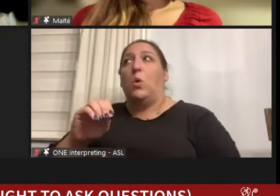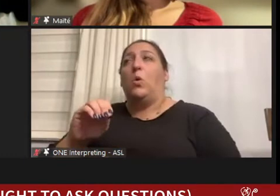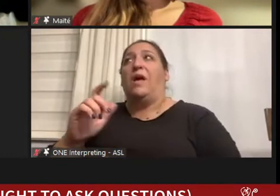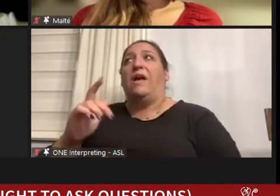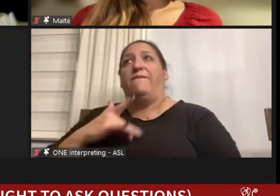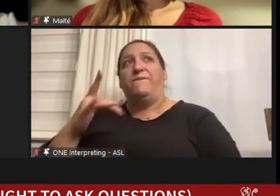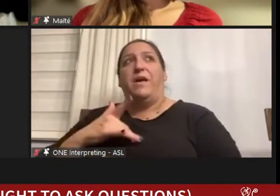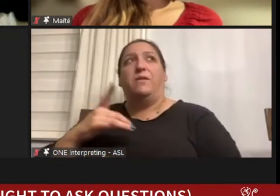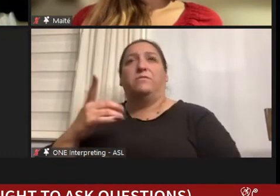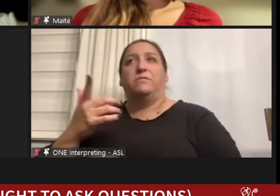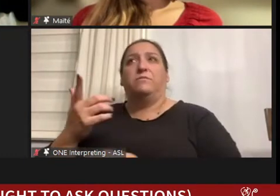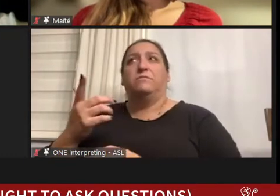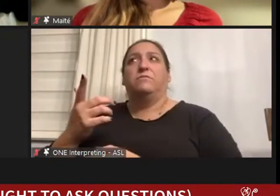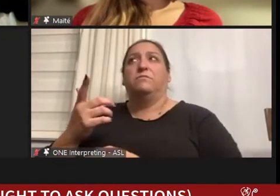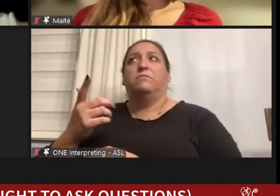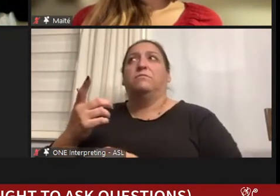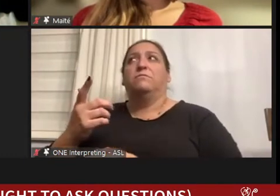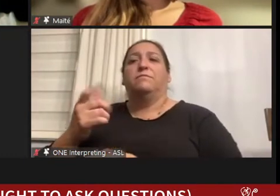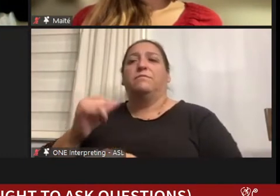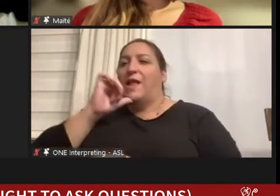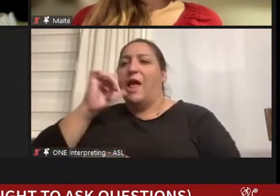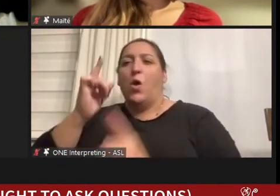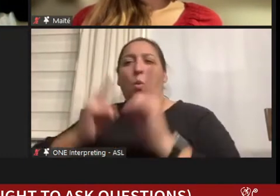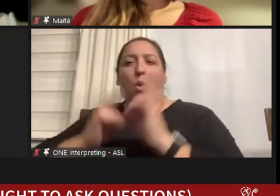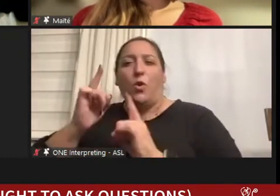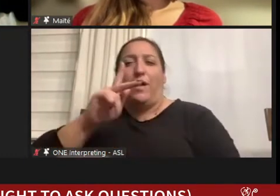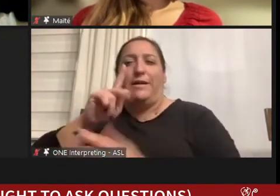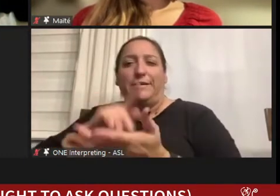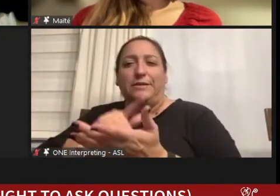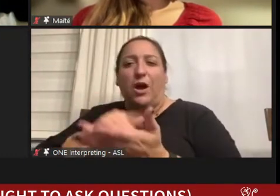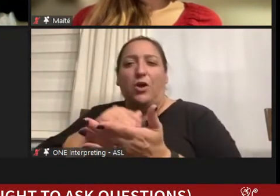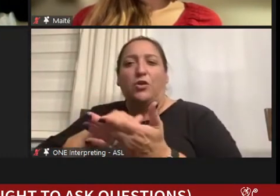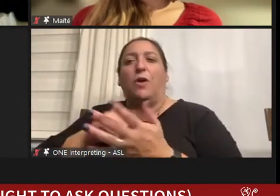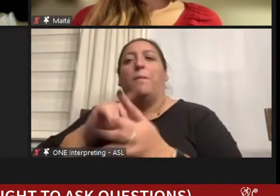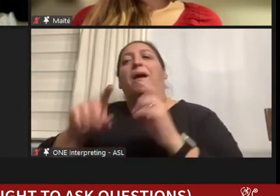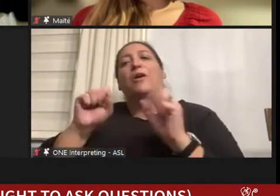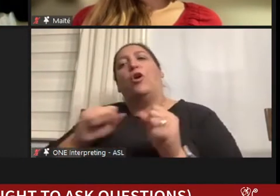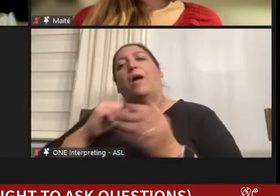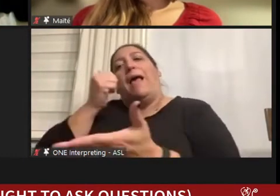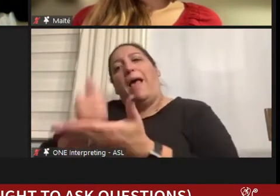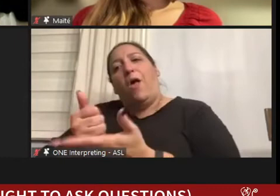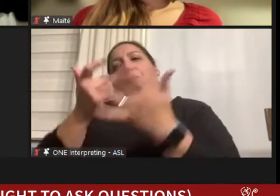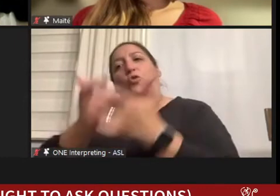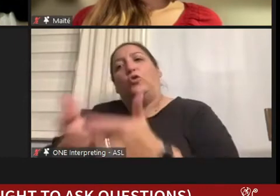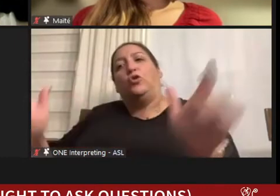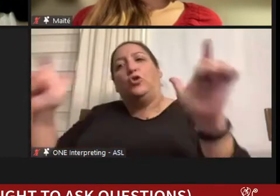it was in a one-on-one physician position but I could be helpful to a large group of people, be